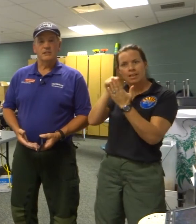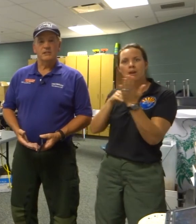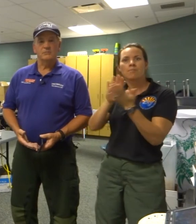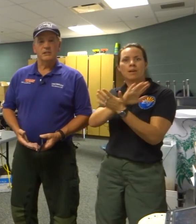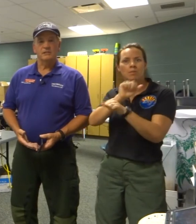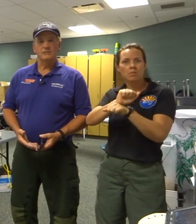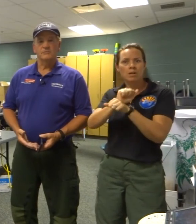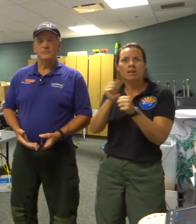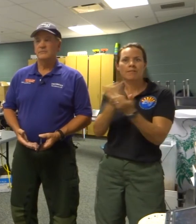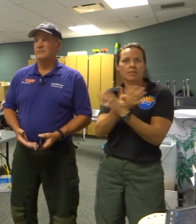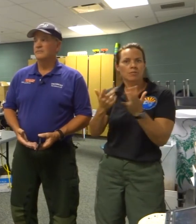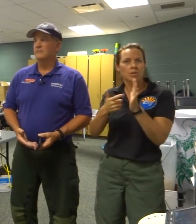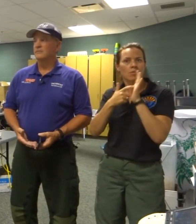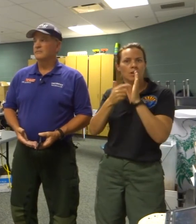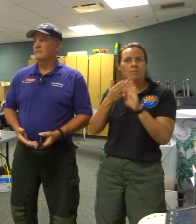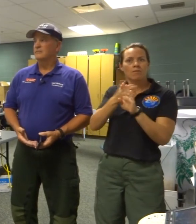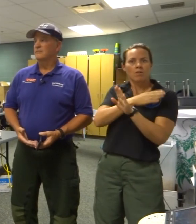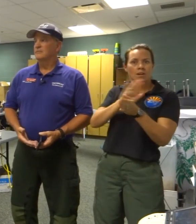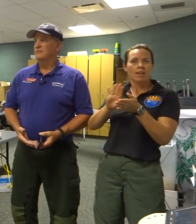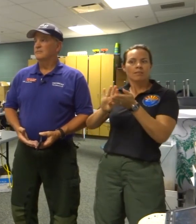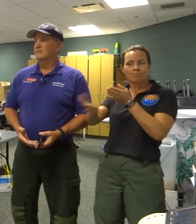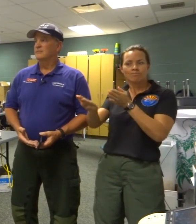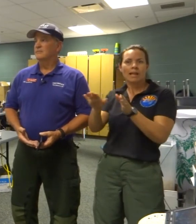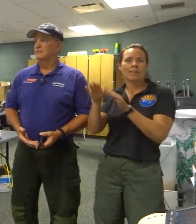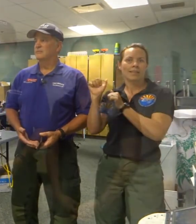has taken place.